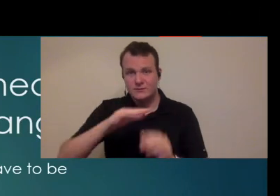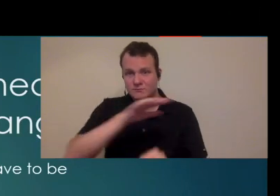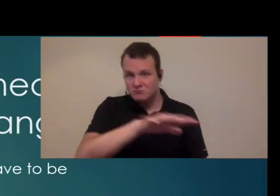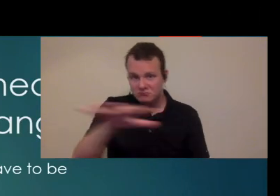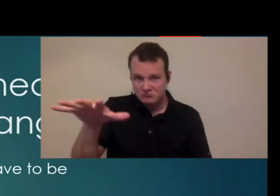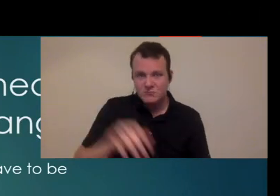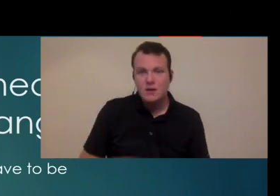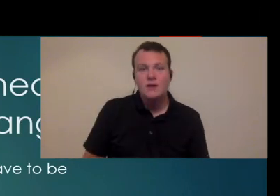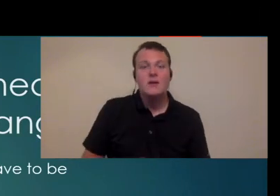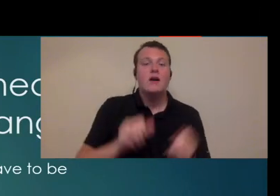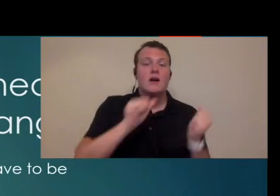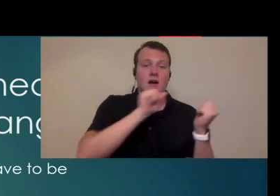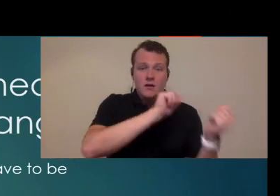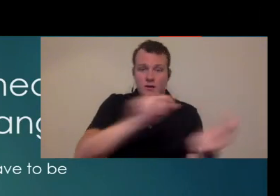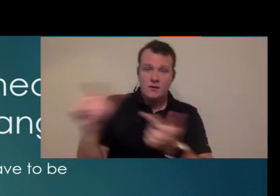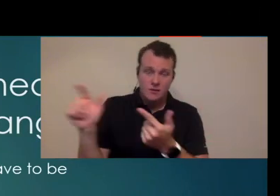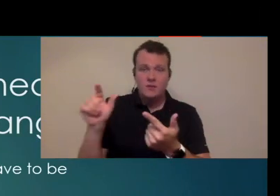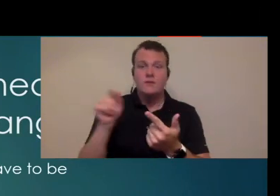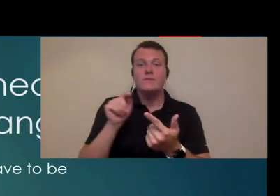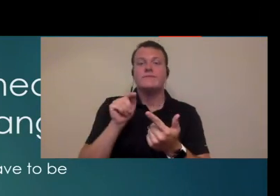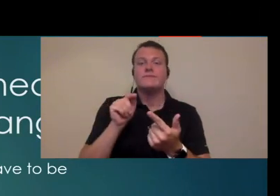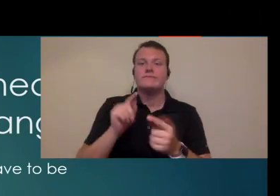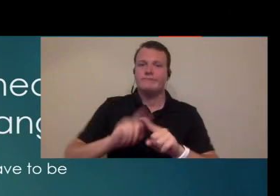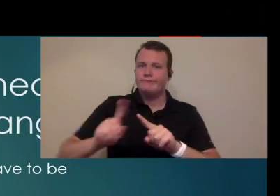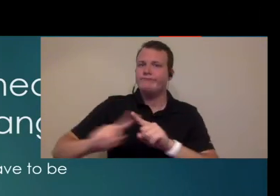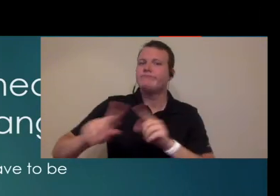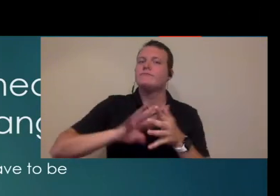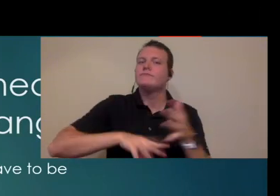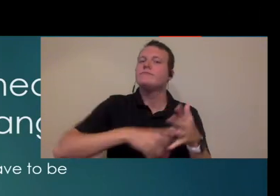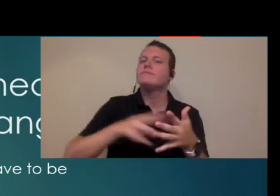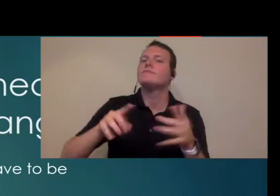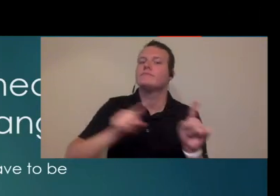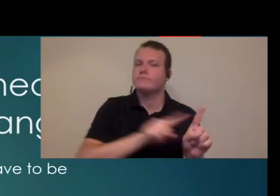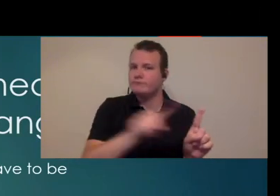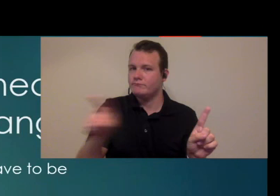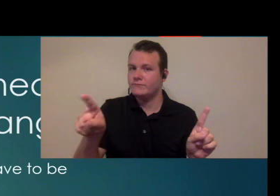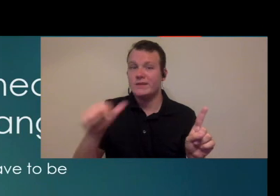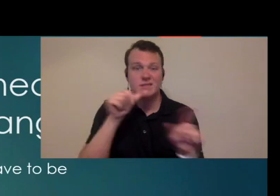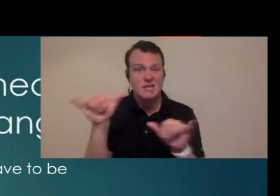different cities and every single one of my clinics is scheduled differently so